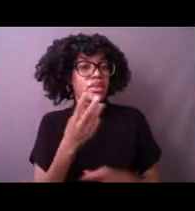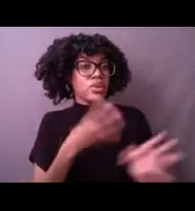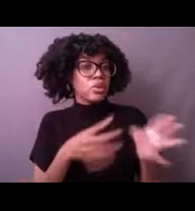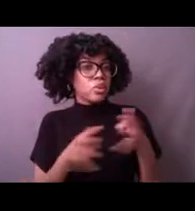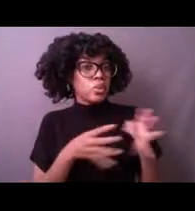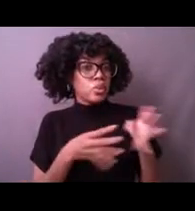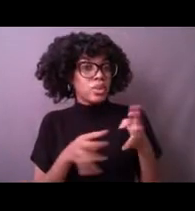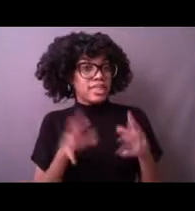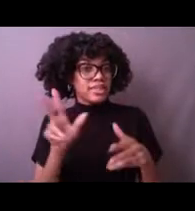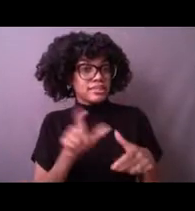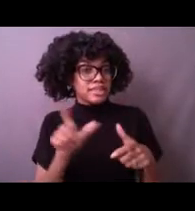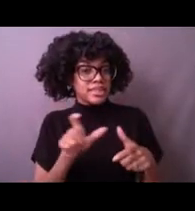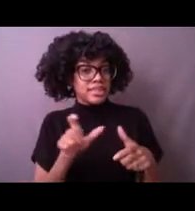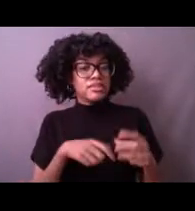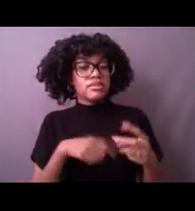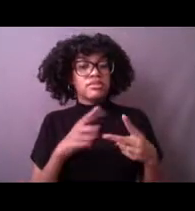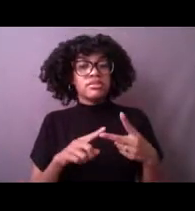Carol says water temperature.